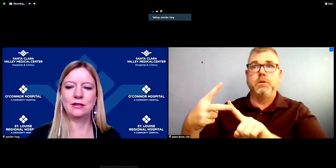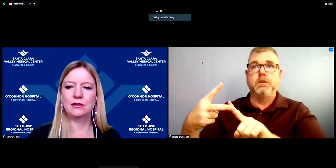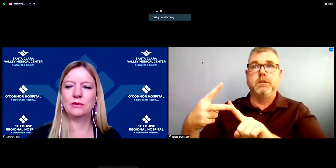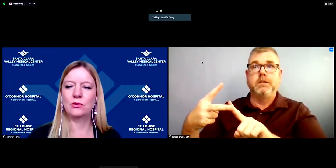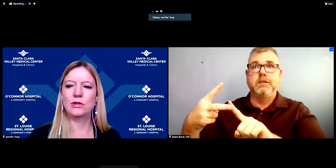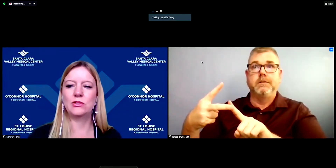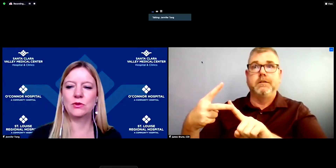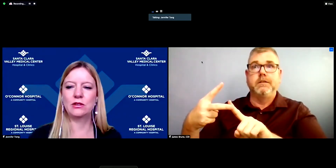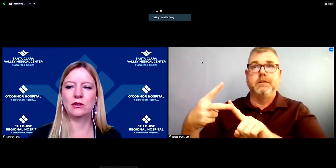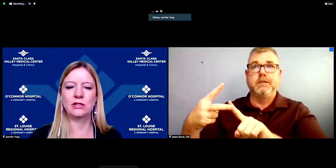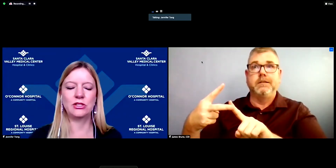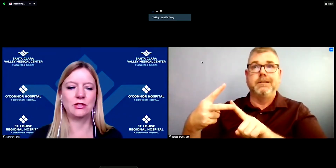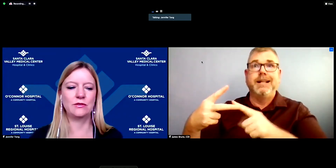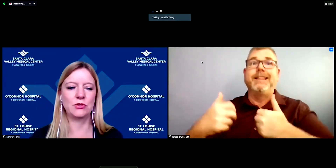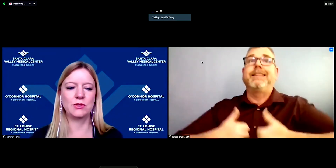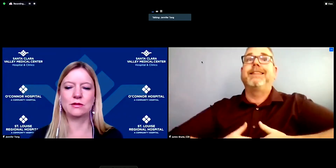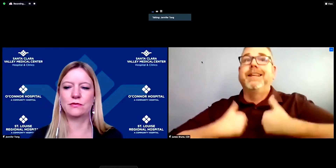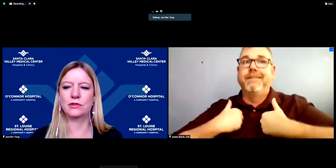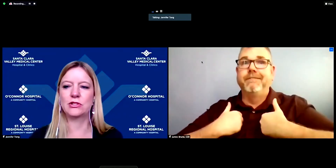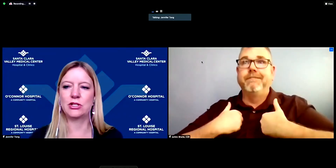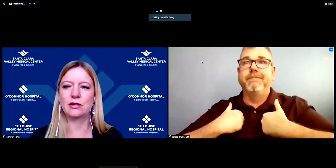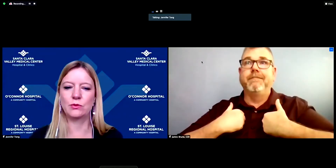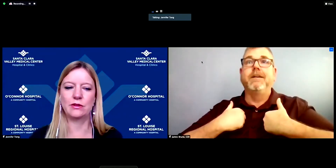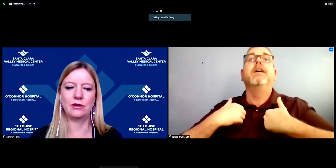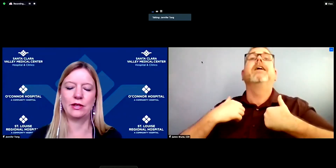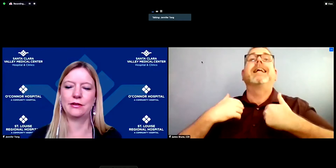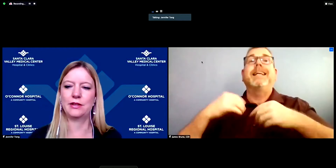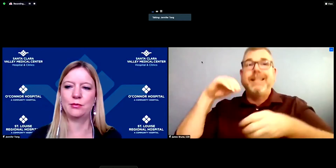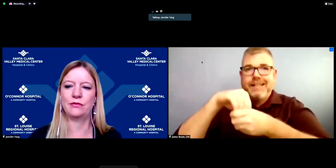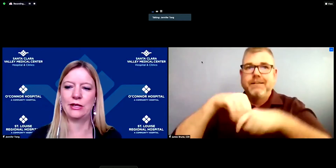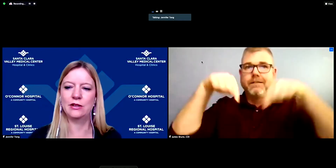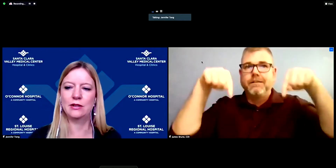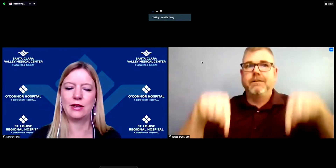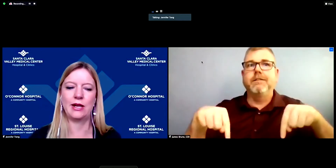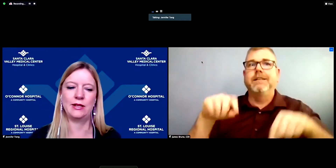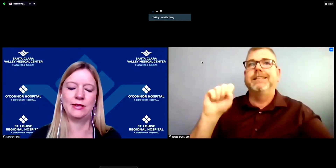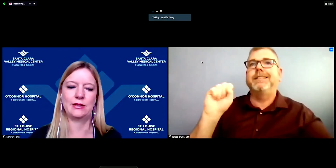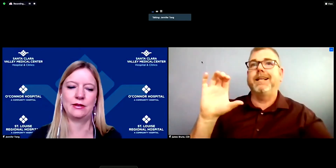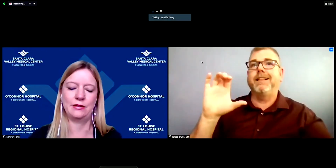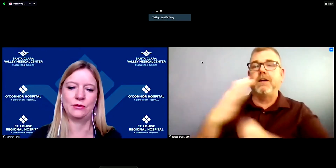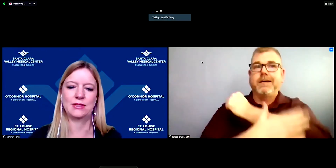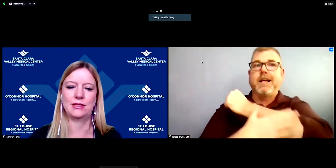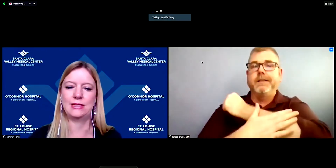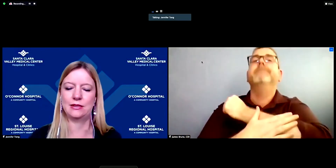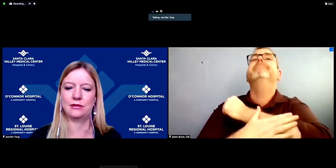here. We do encourage individuals to first check with their health care provider and those details